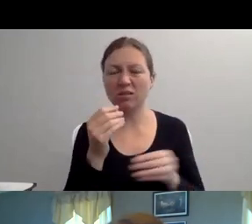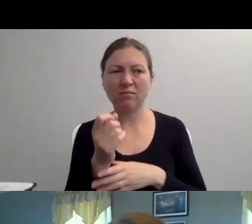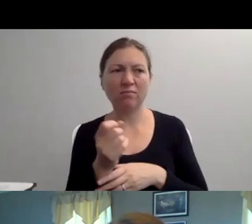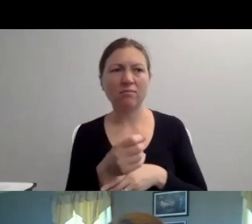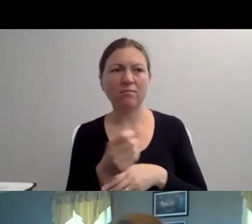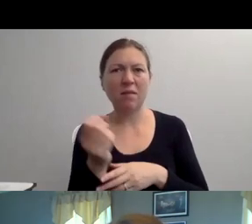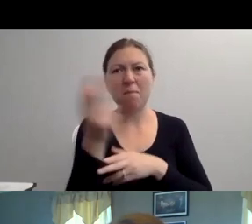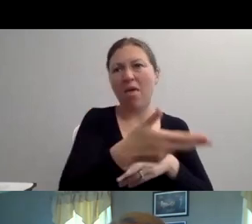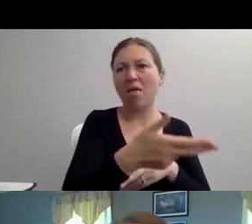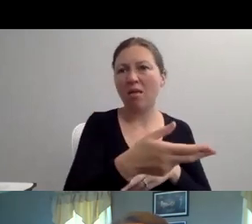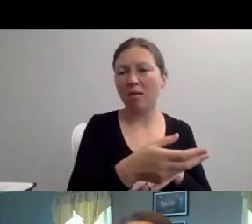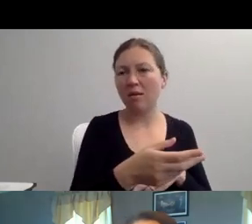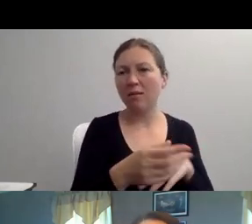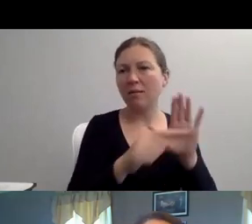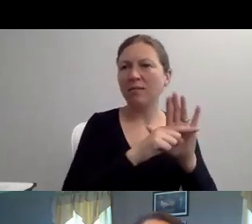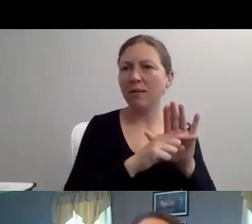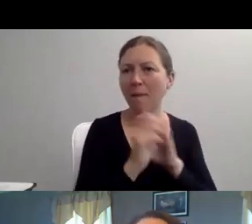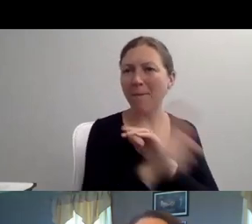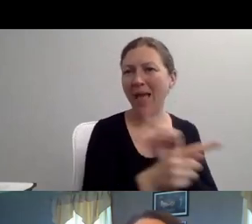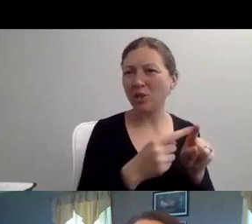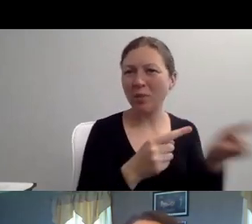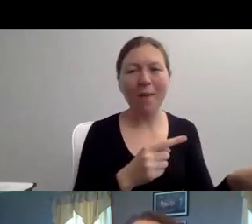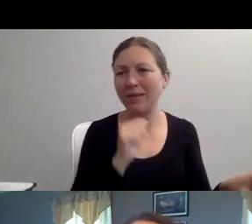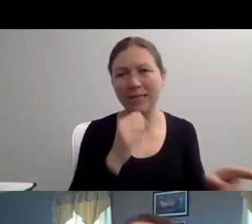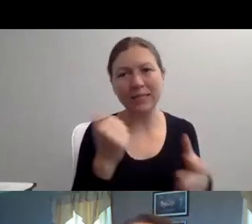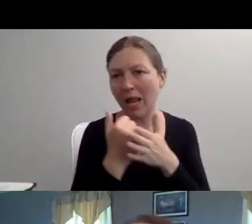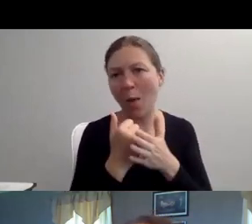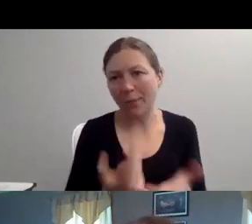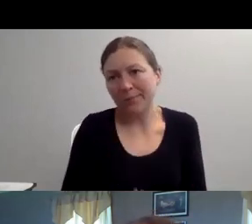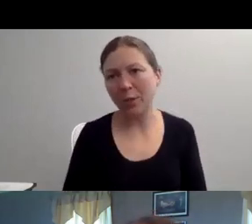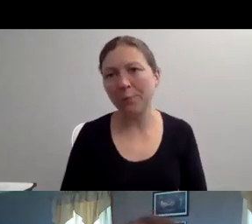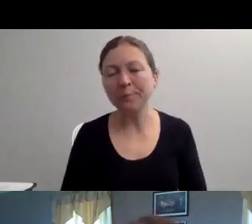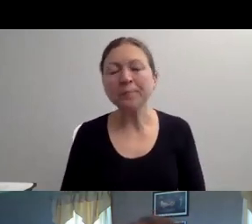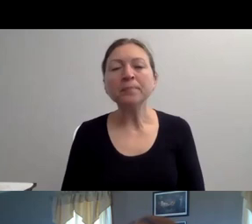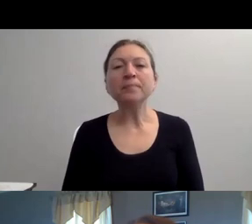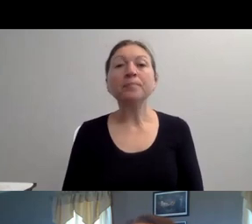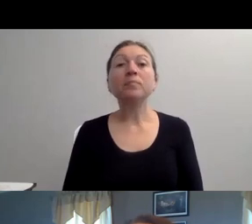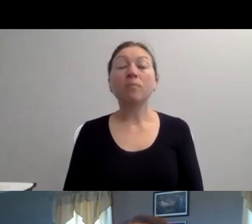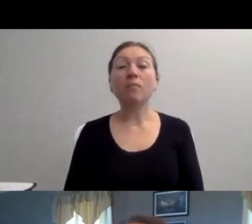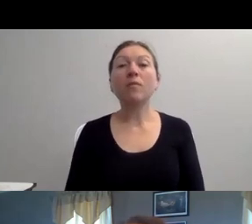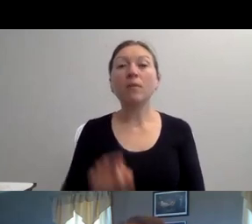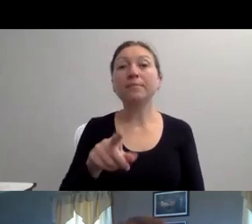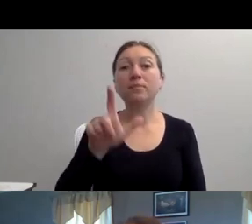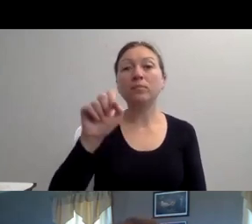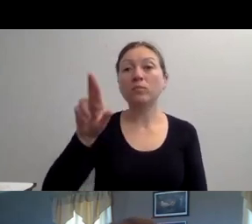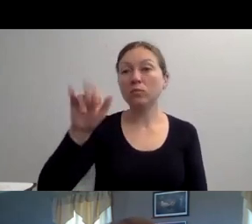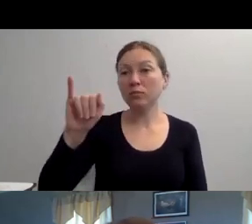AND YOU'RE PUTTING THAT PRESSURE ON US THAT WE DON'T NEED RIGHT NOW. AND WE'RE JUST TRYING